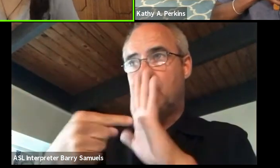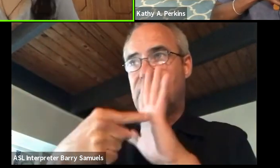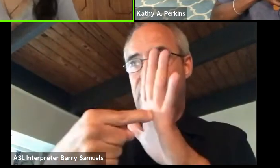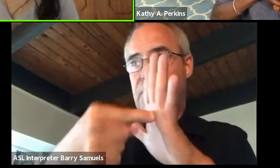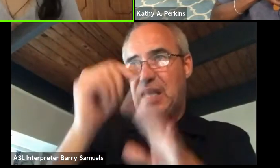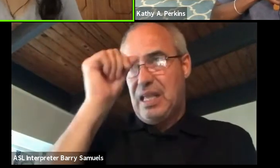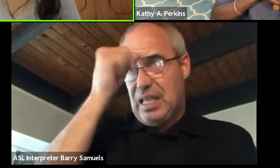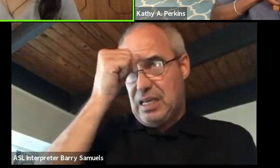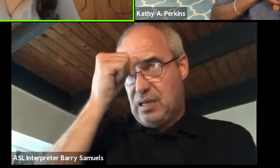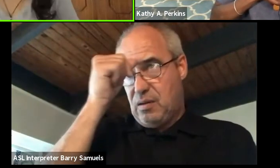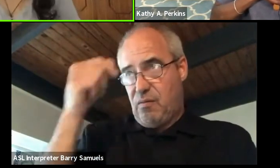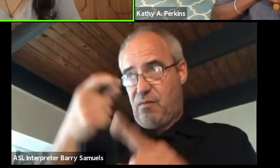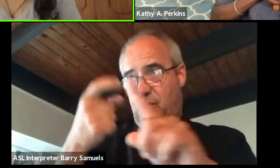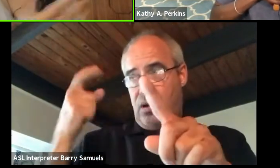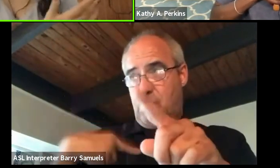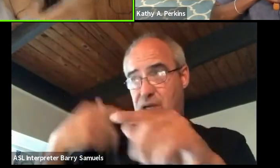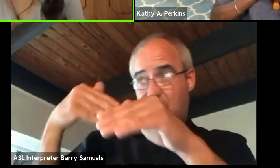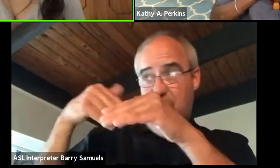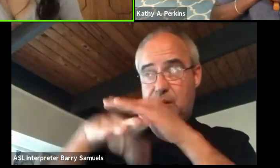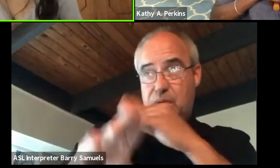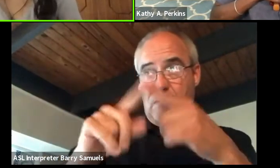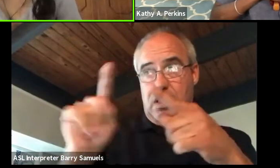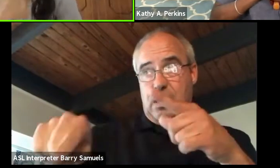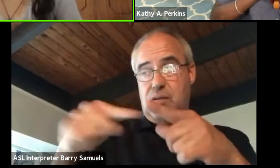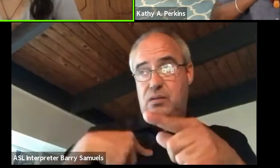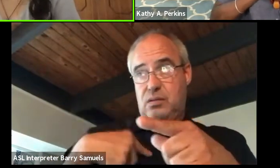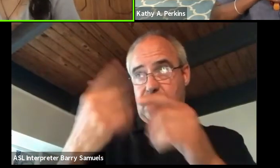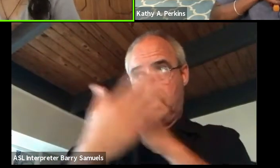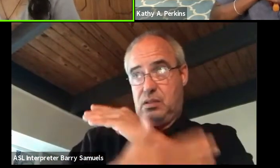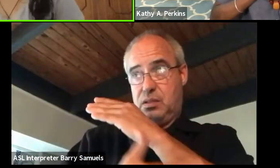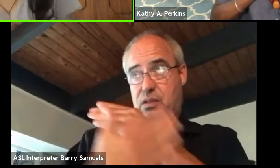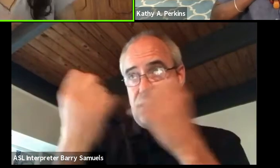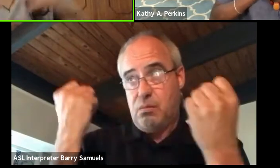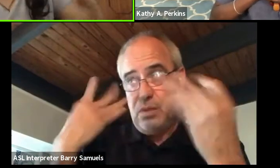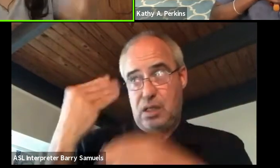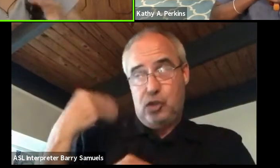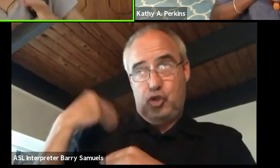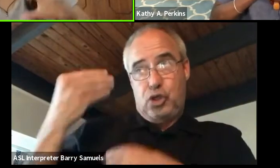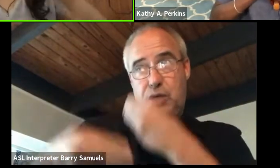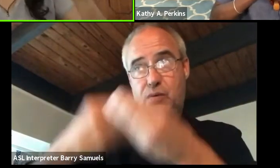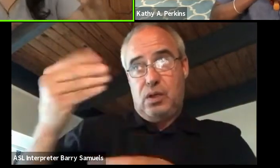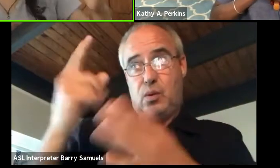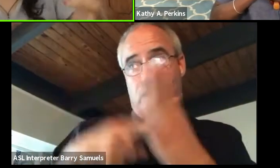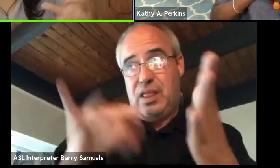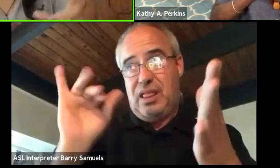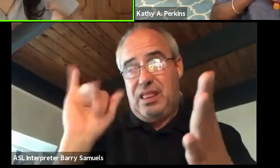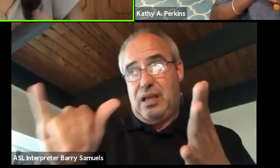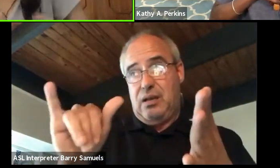coming from the sub-continent who've been there from very many generations, what blackness means in that context,